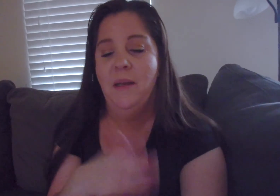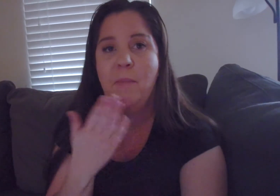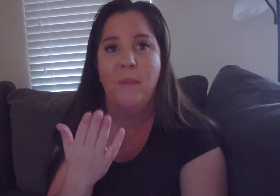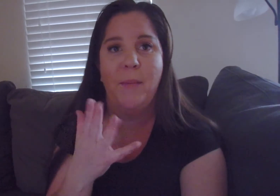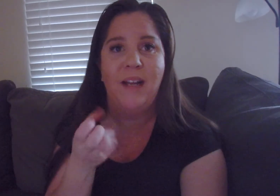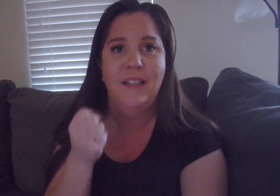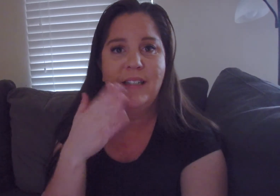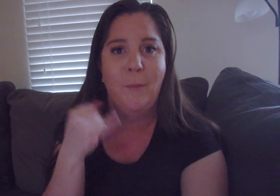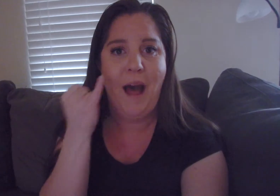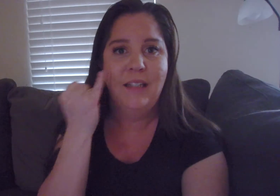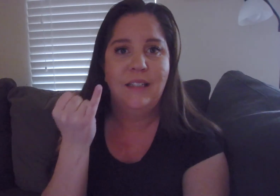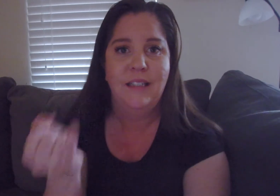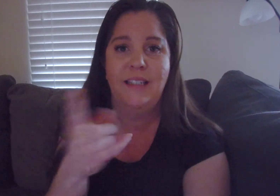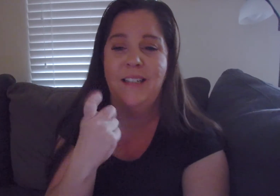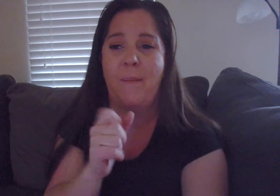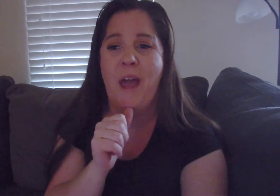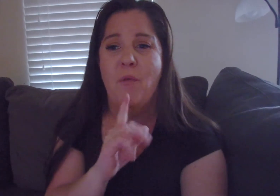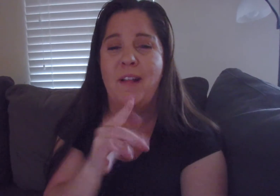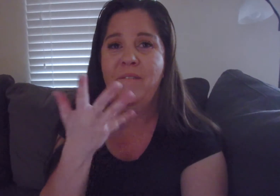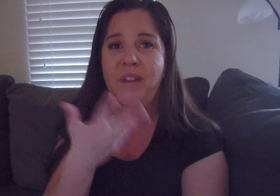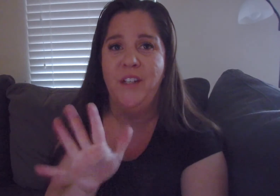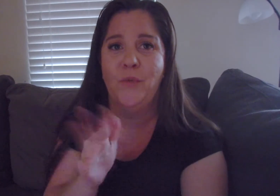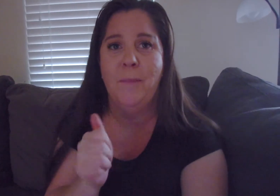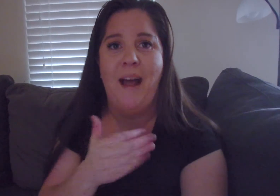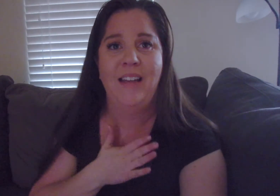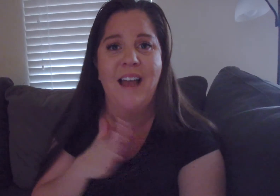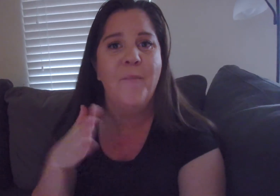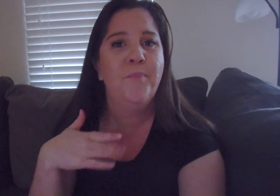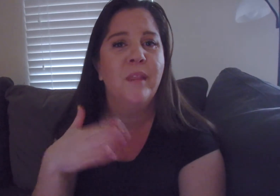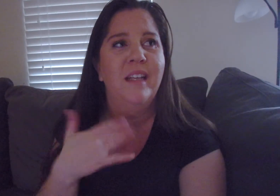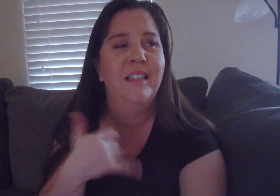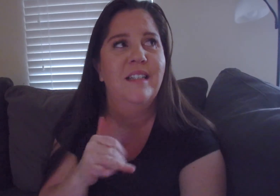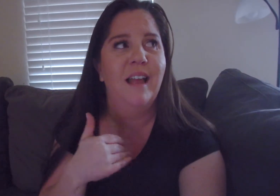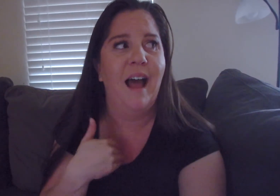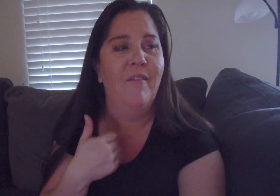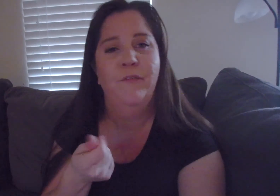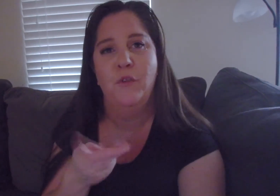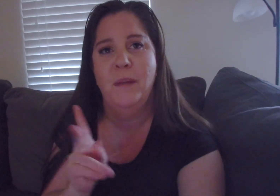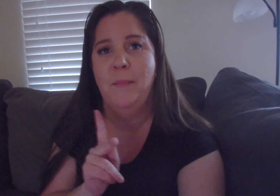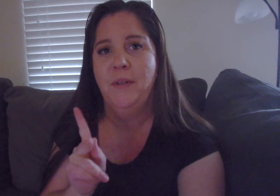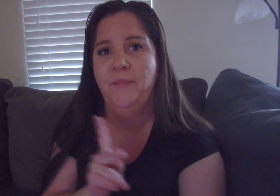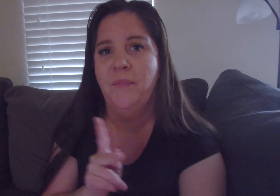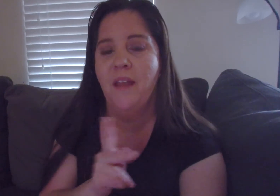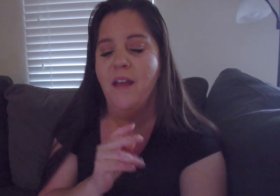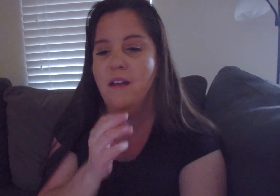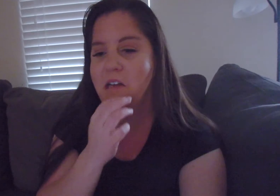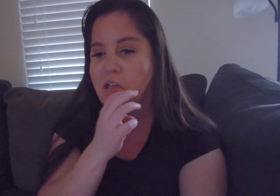Maybe I can get some idea cuz I'm not really finished with mine yet. Still have a few people